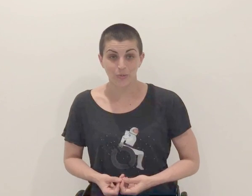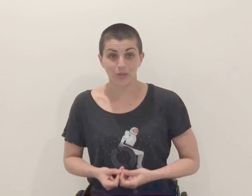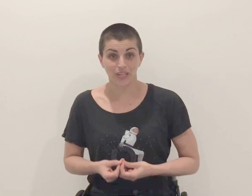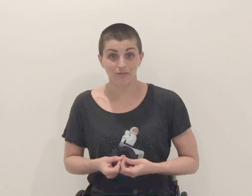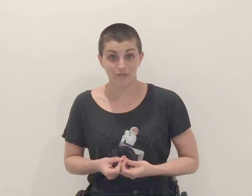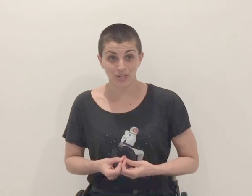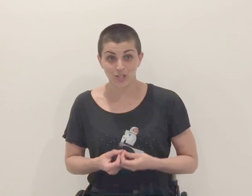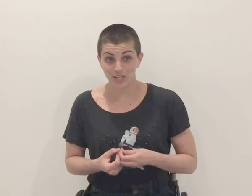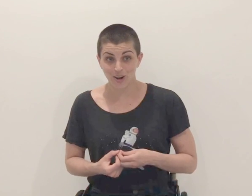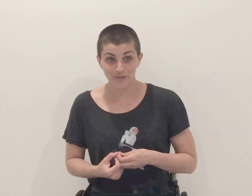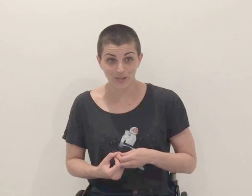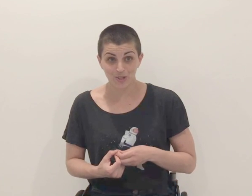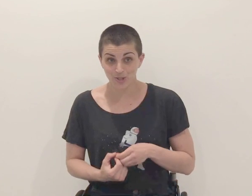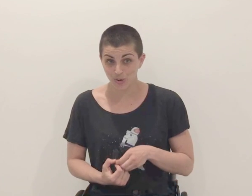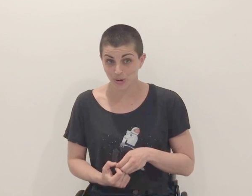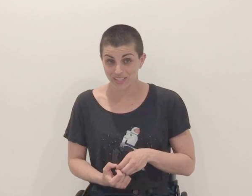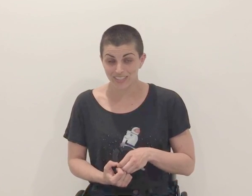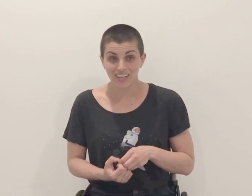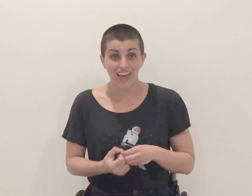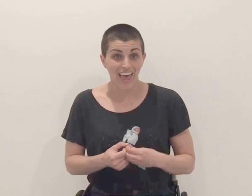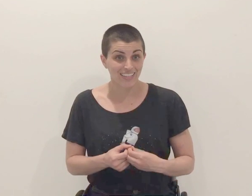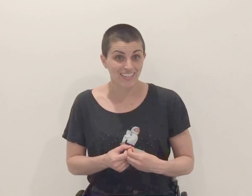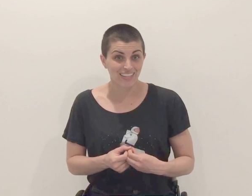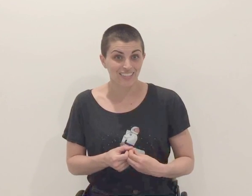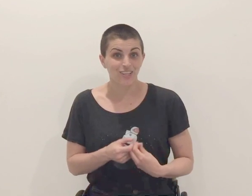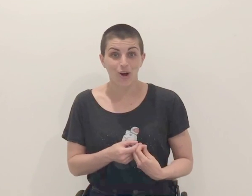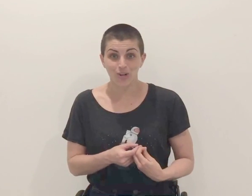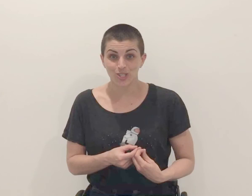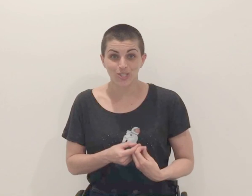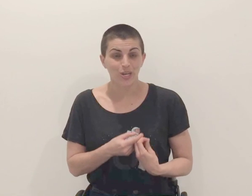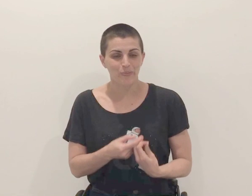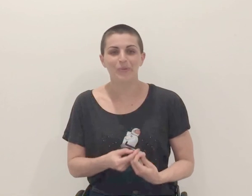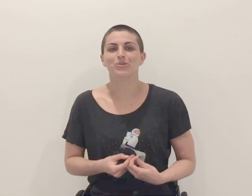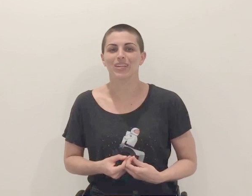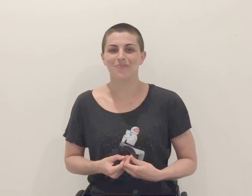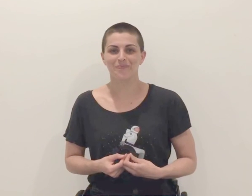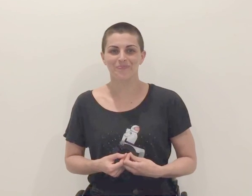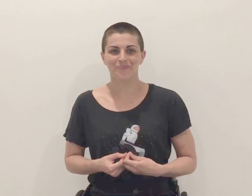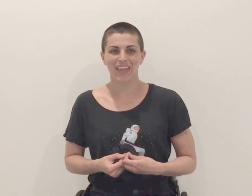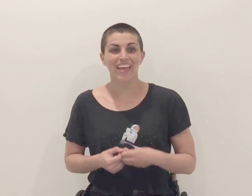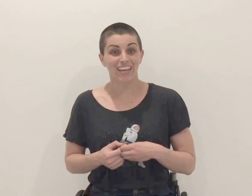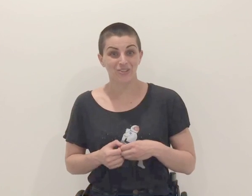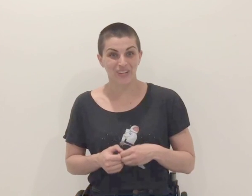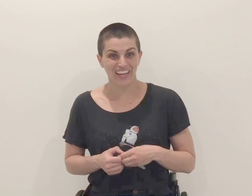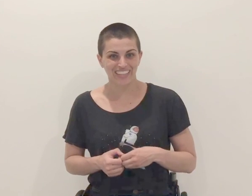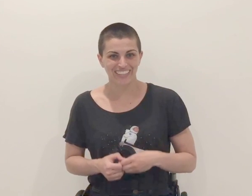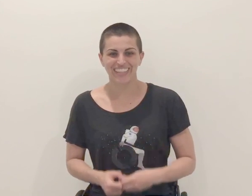We are looking for fiction and nonfiction stories, essays, art, and poetry. Get creating,